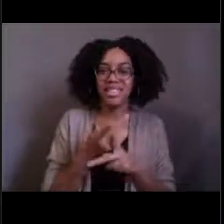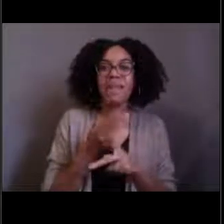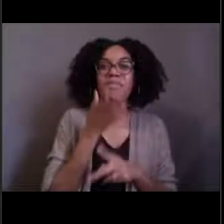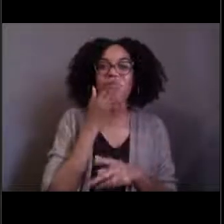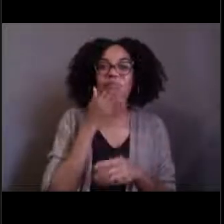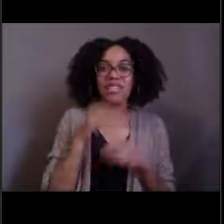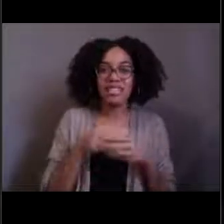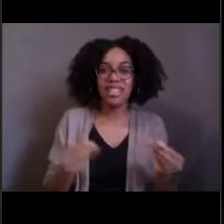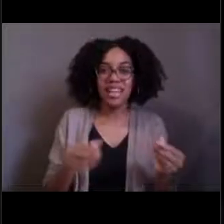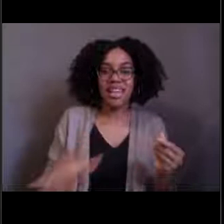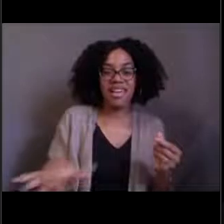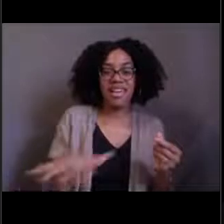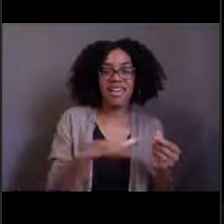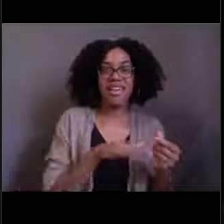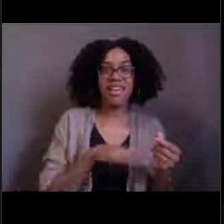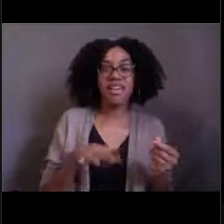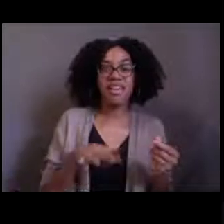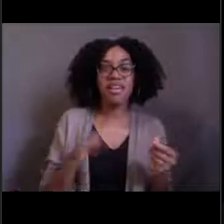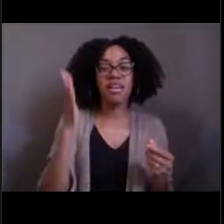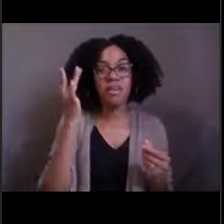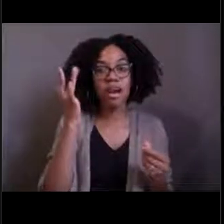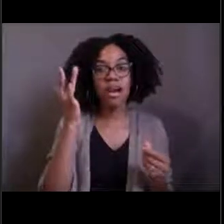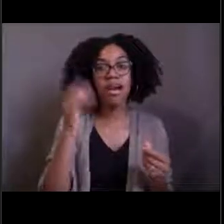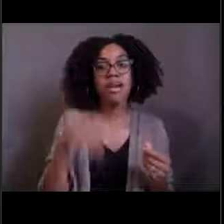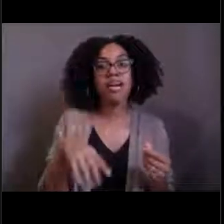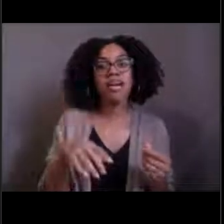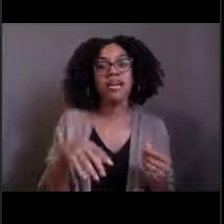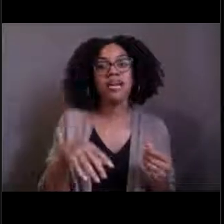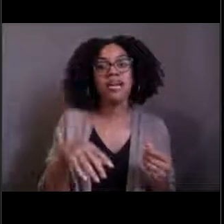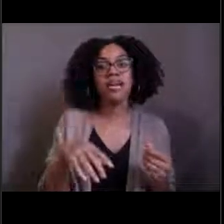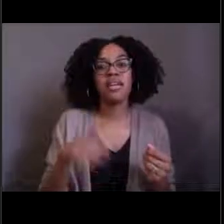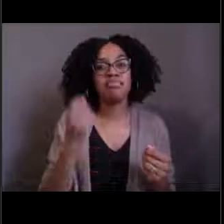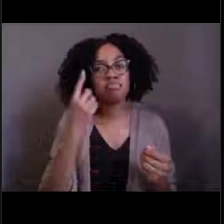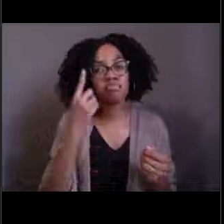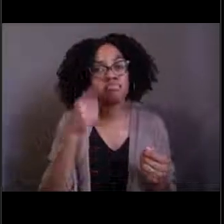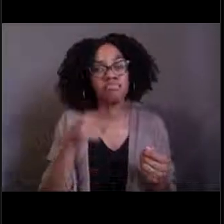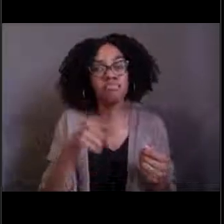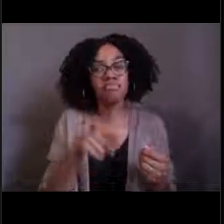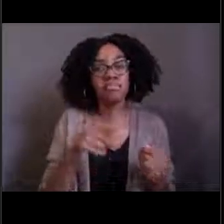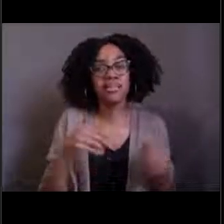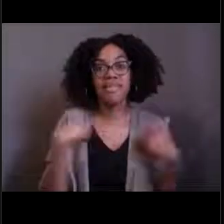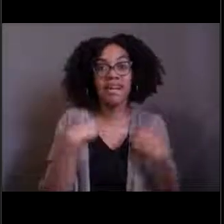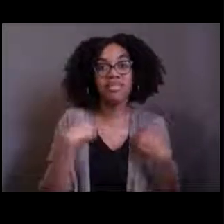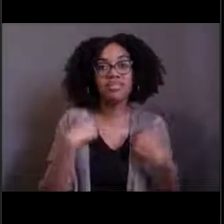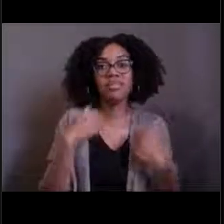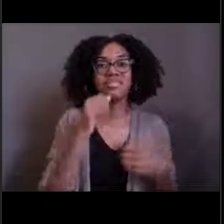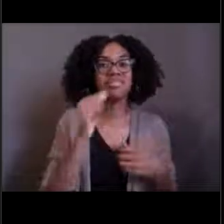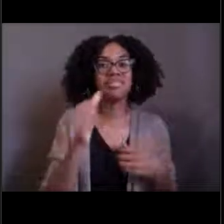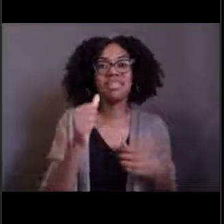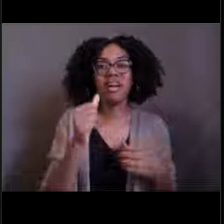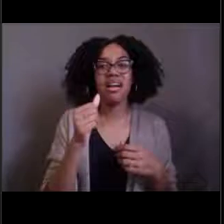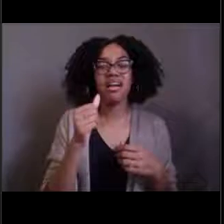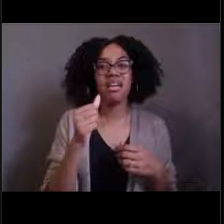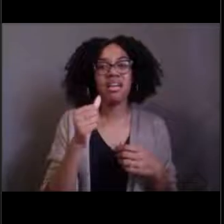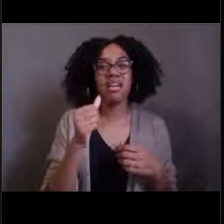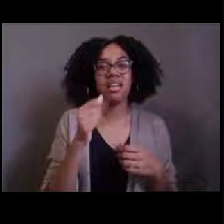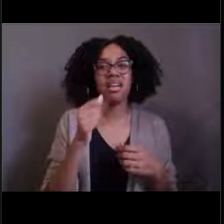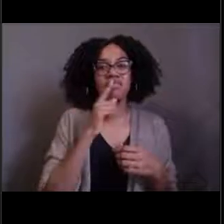because those animals don't usually interact that often. So we were learning more about that process.